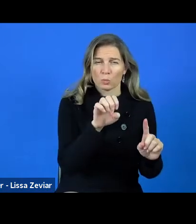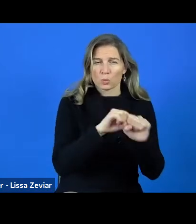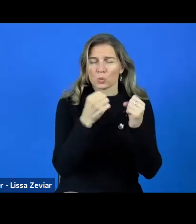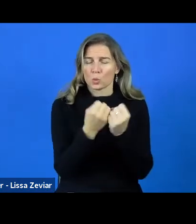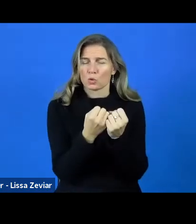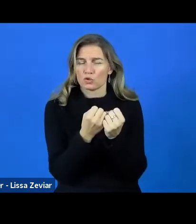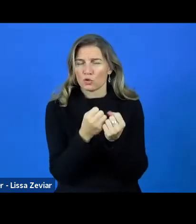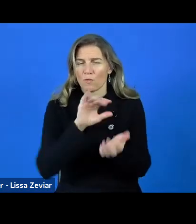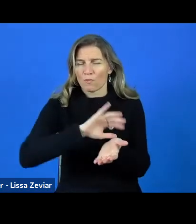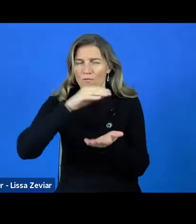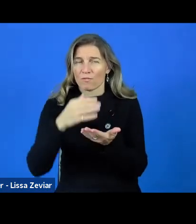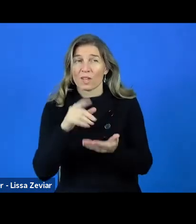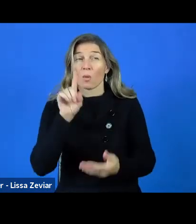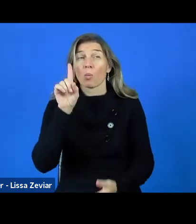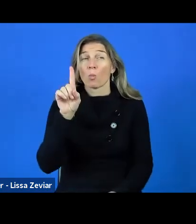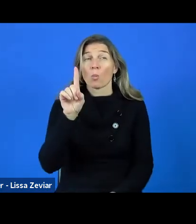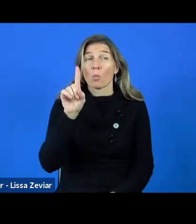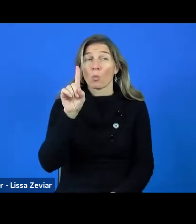It can be used for different activities